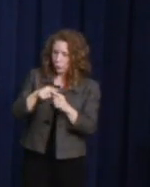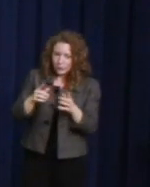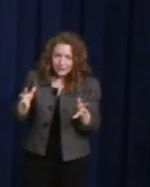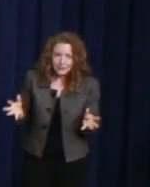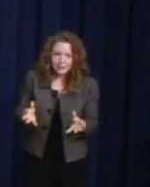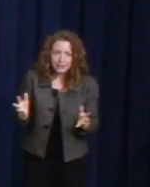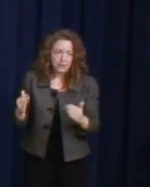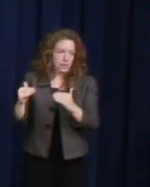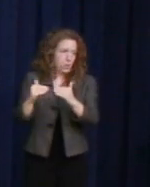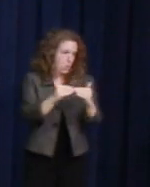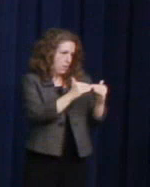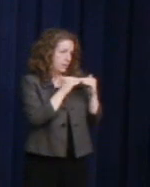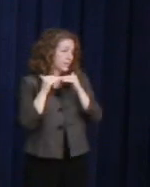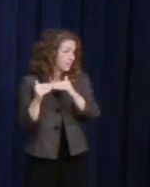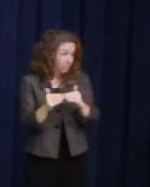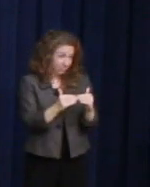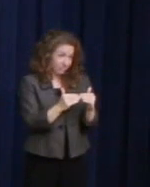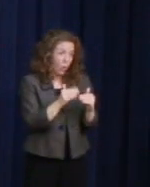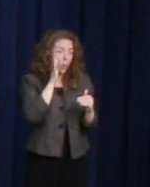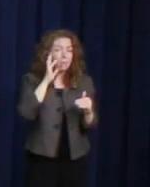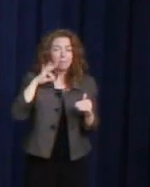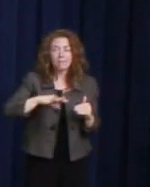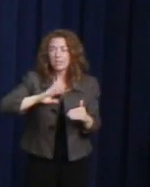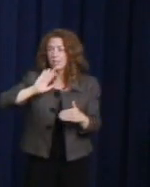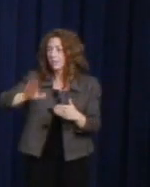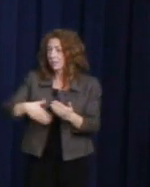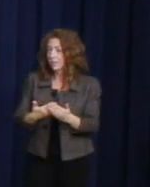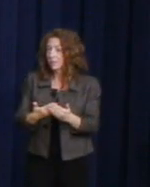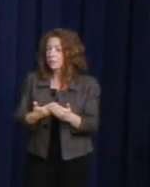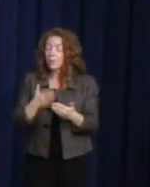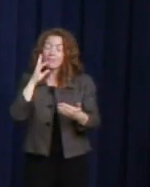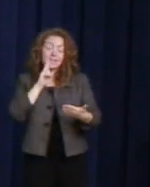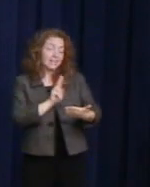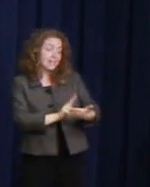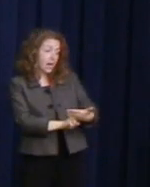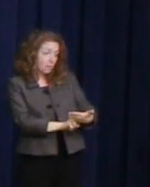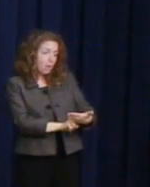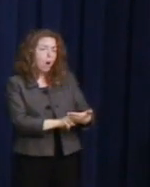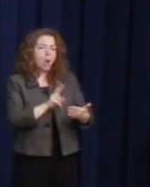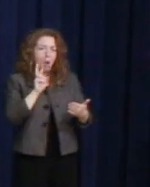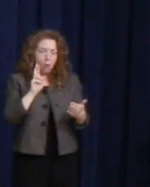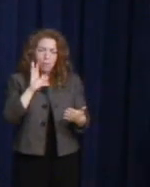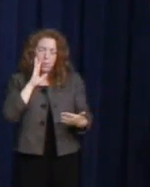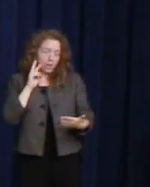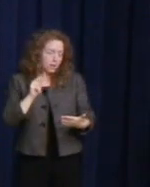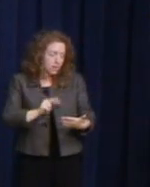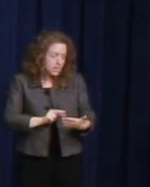Let this Forever stamp inspire a new generation to continue Harvey Milk's legacy,